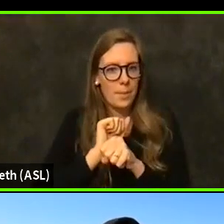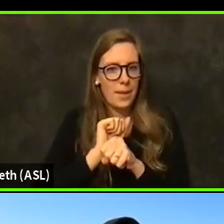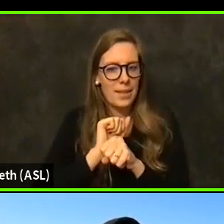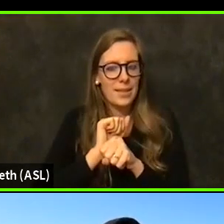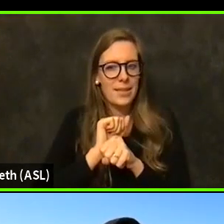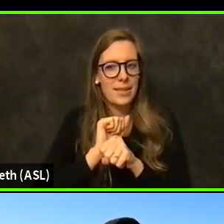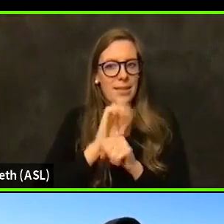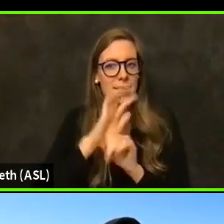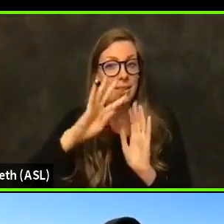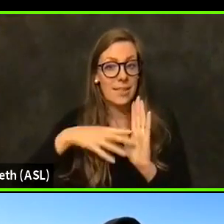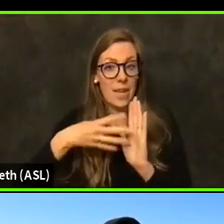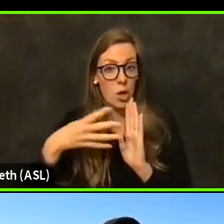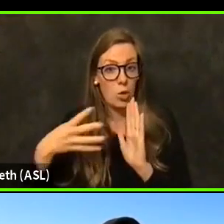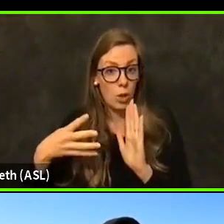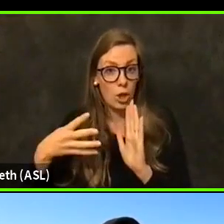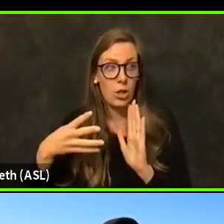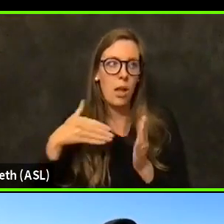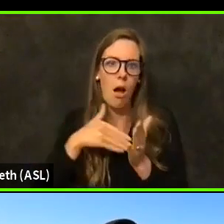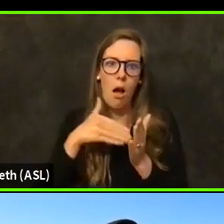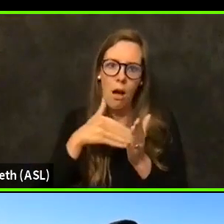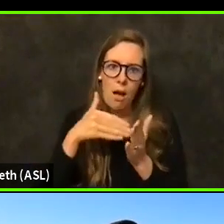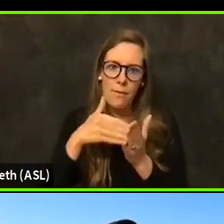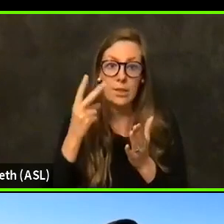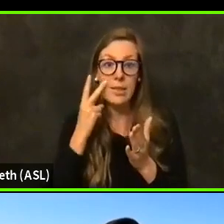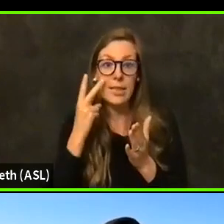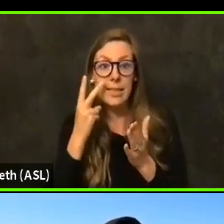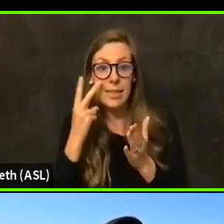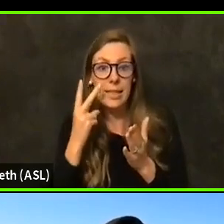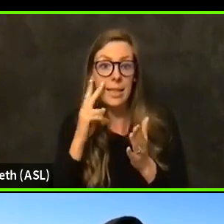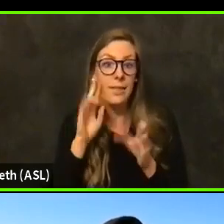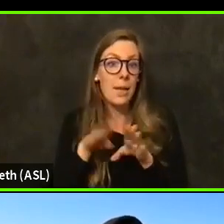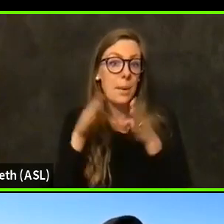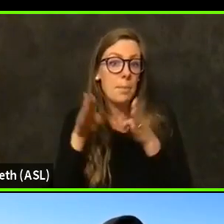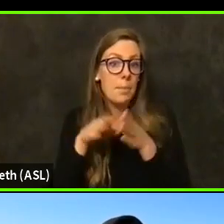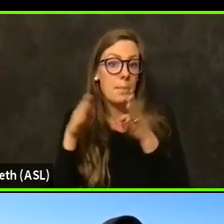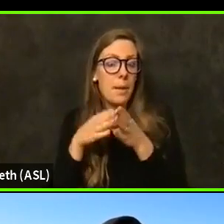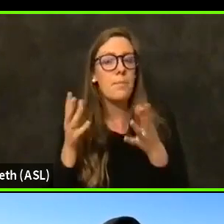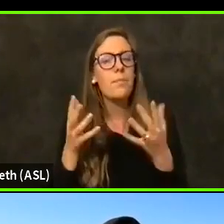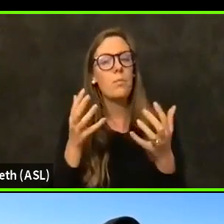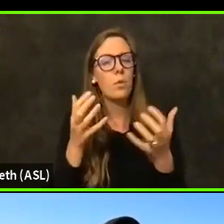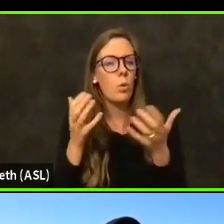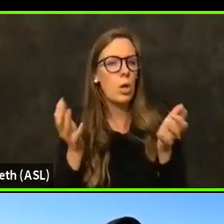schedulers quite often to see if appointments do open up. We do want to encourage people that if you